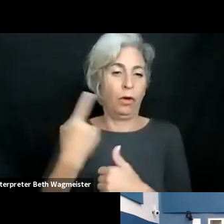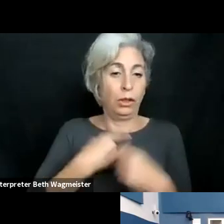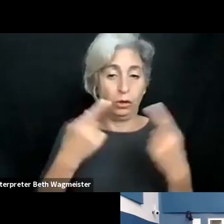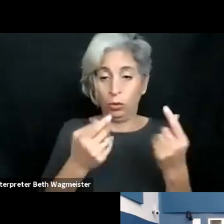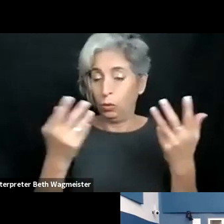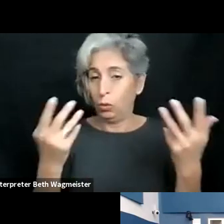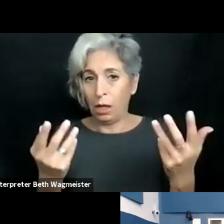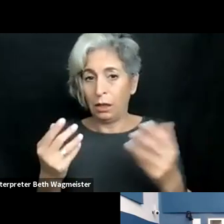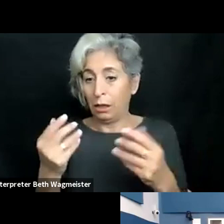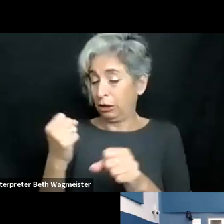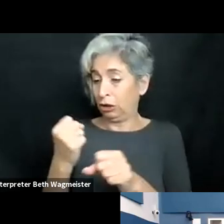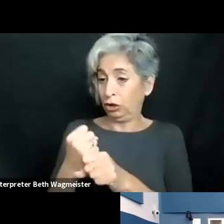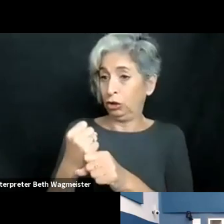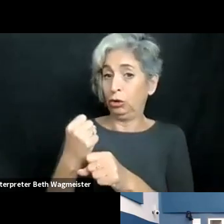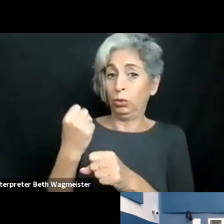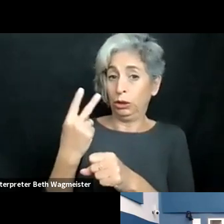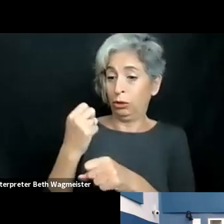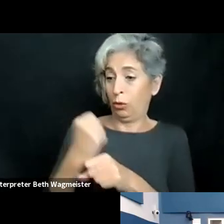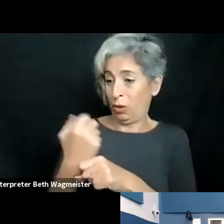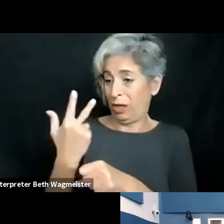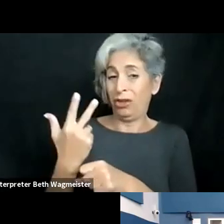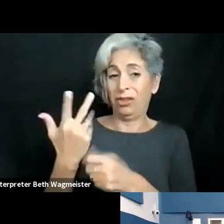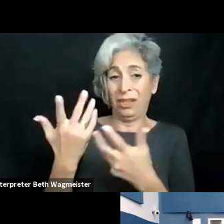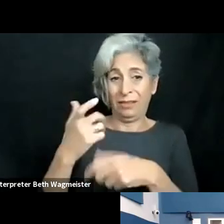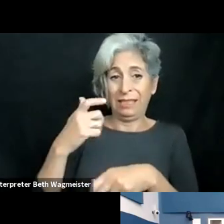mentioned, I also agree that it is really vital for